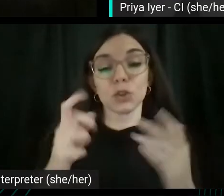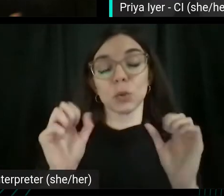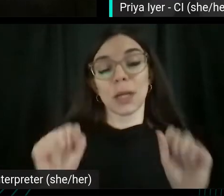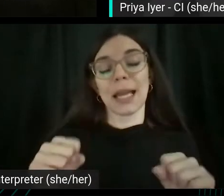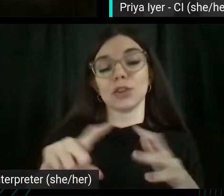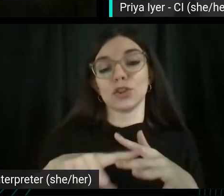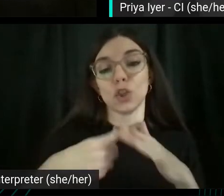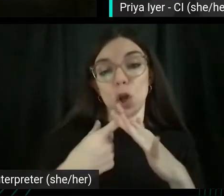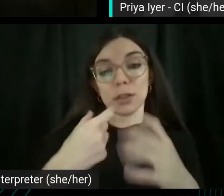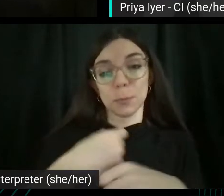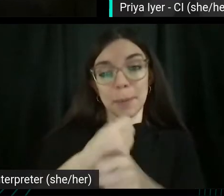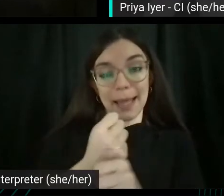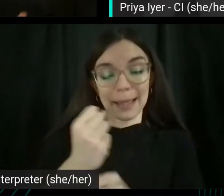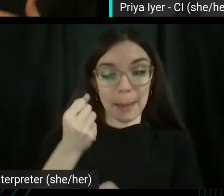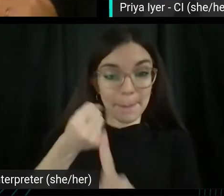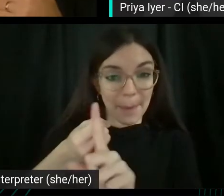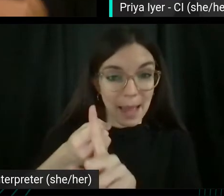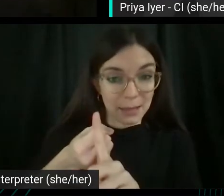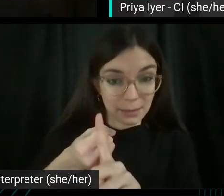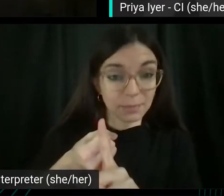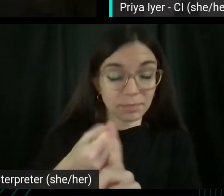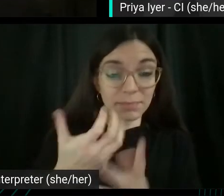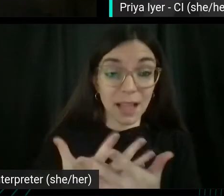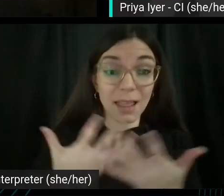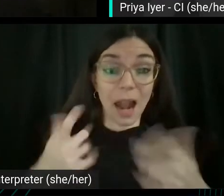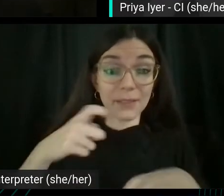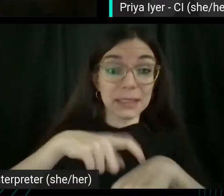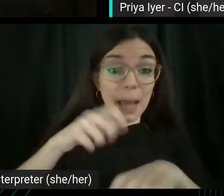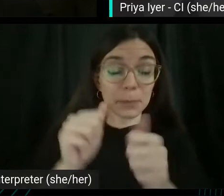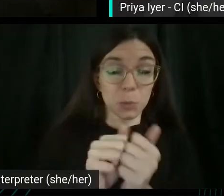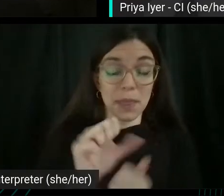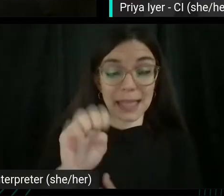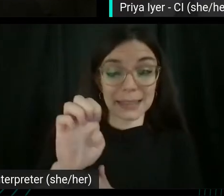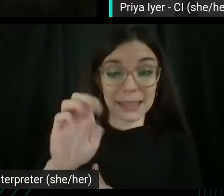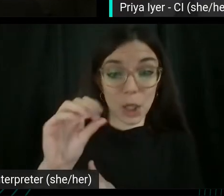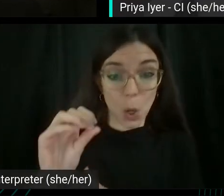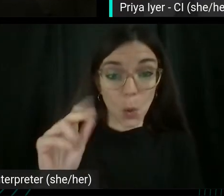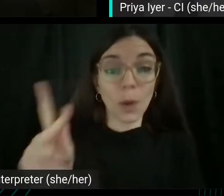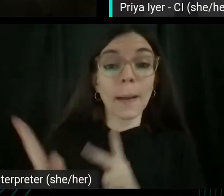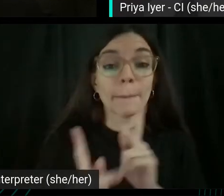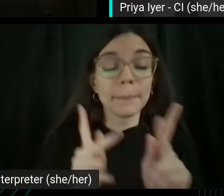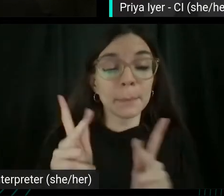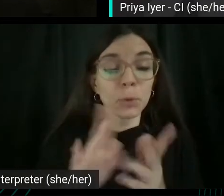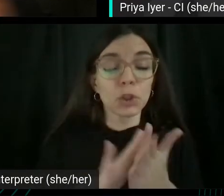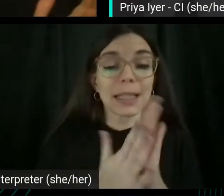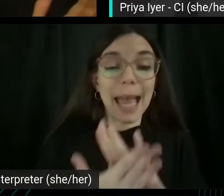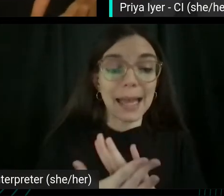I think a lot of the time with SEO people, get discouraged because it's so like or where do I start?